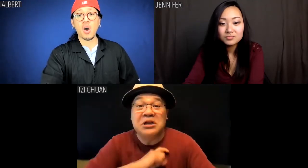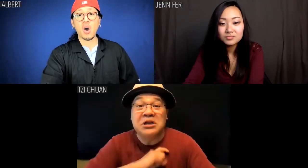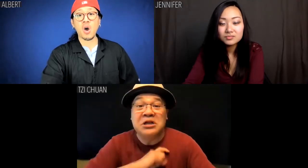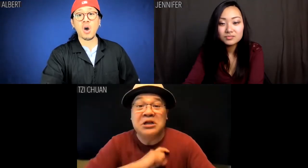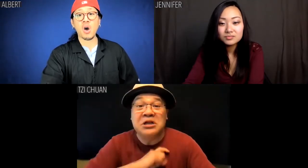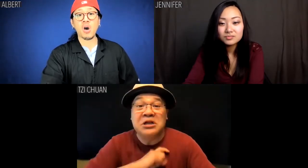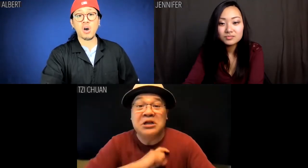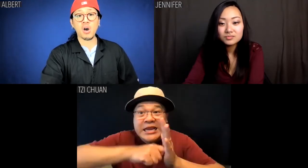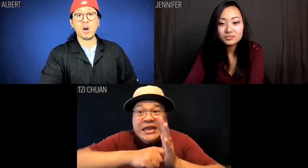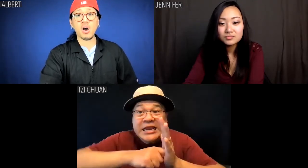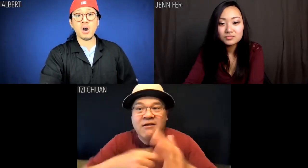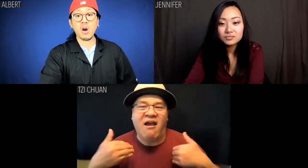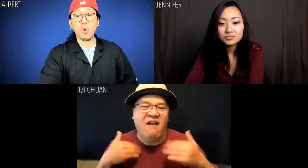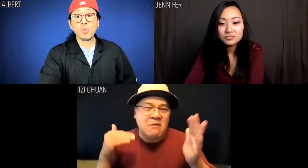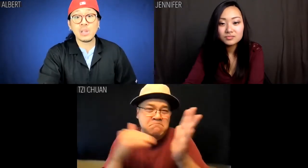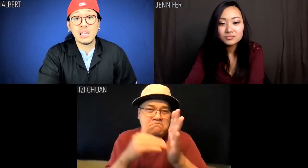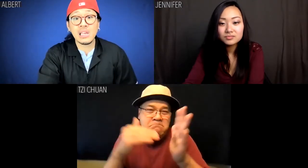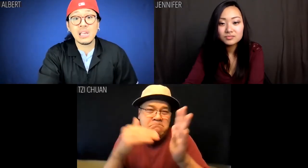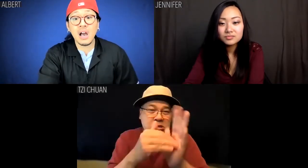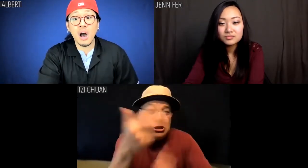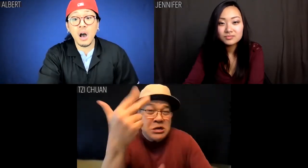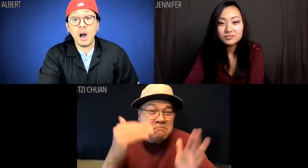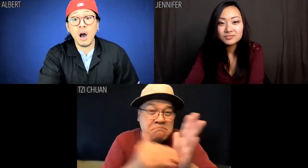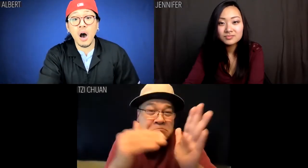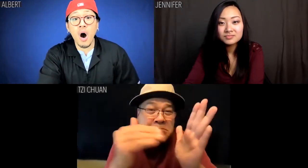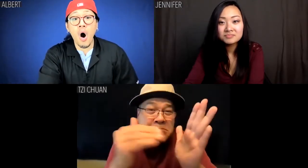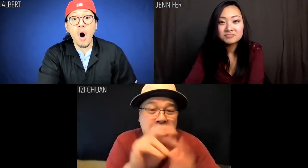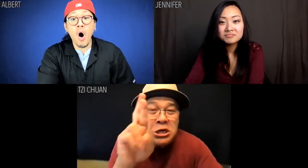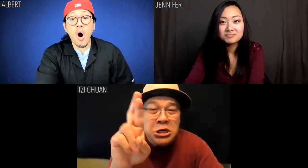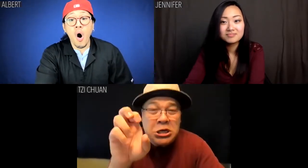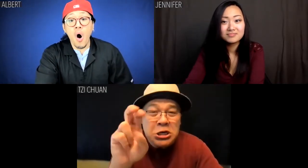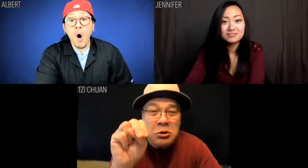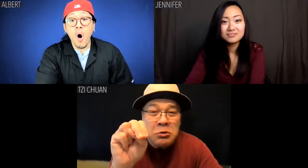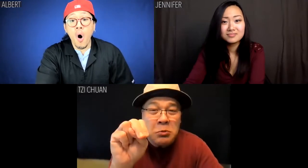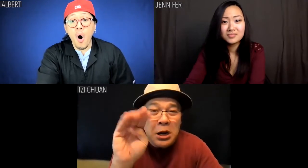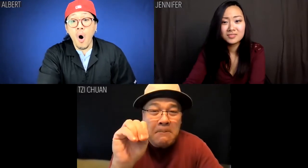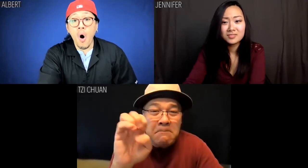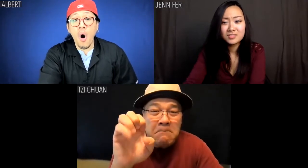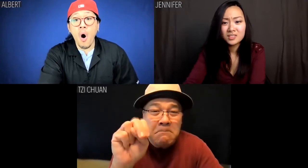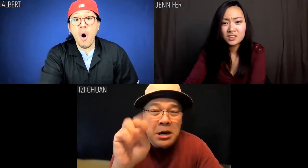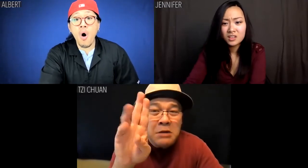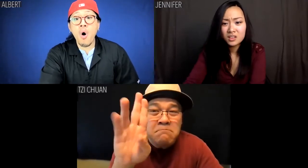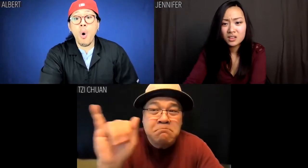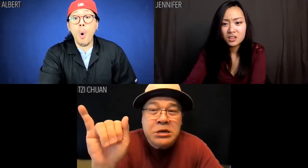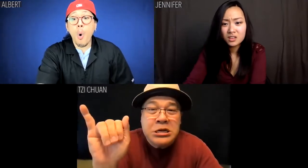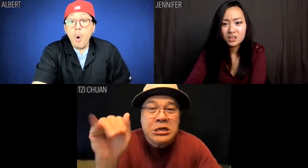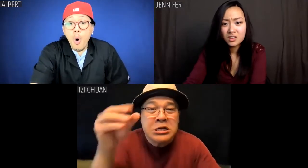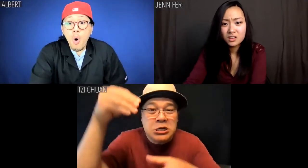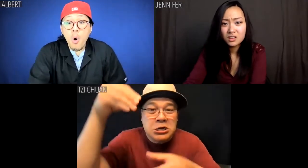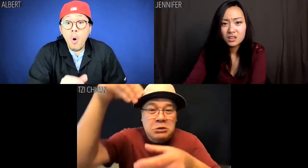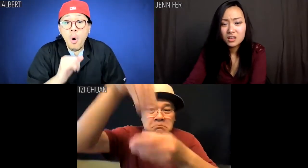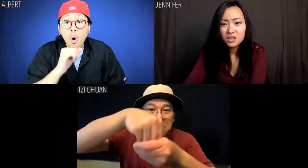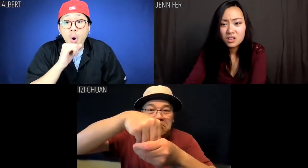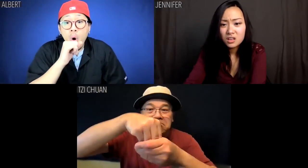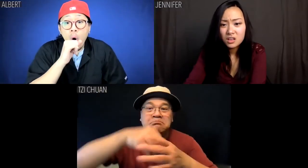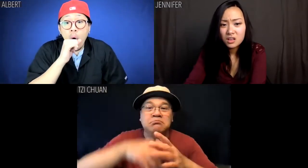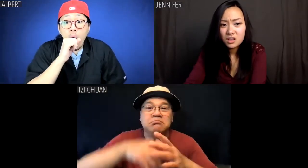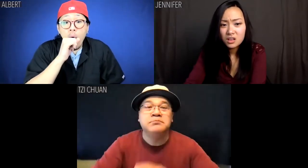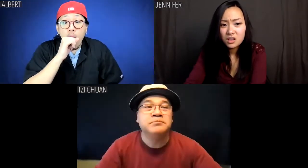Here are the keys. Here's three million renminbi in a money belt.